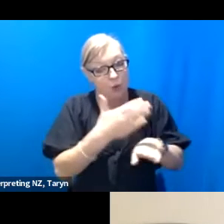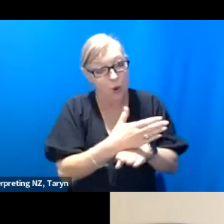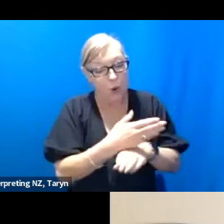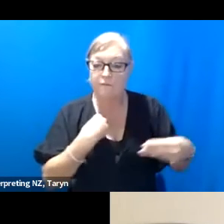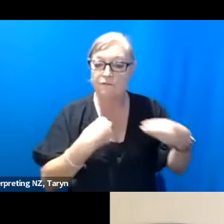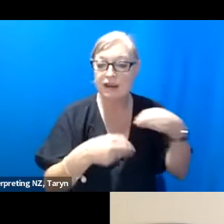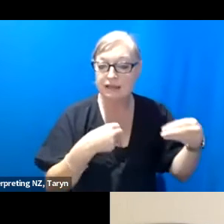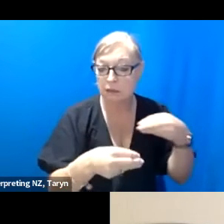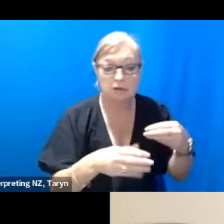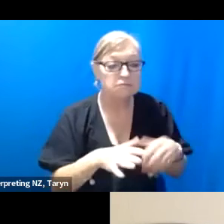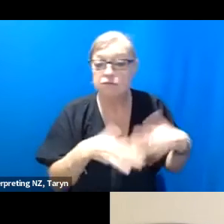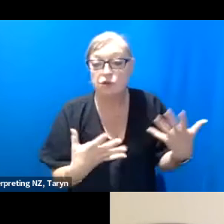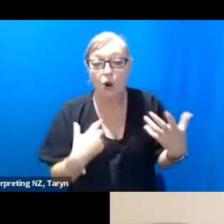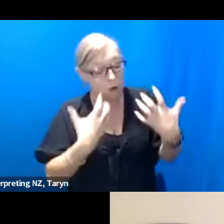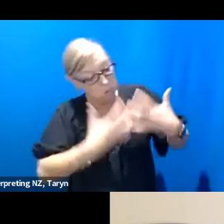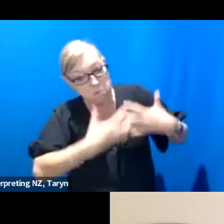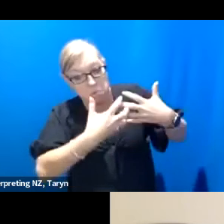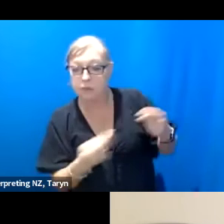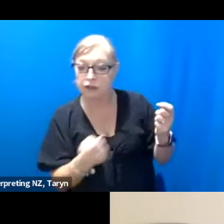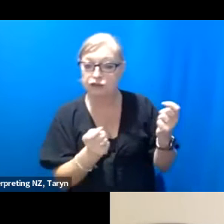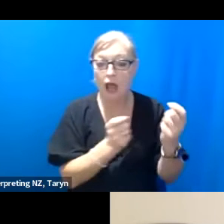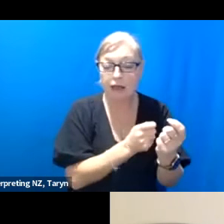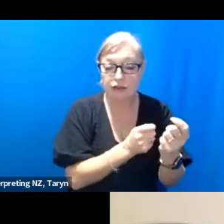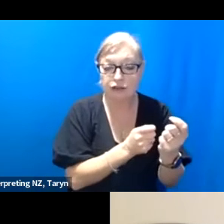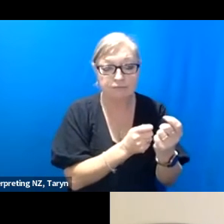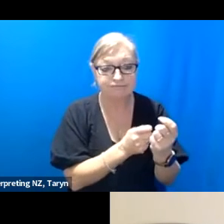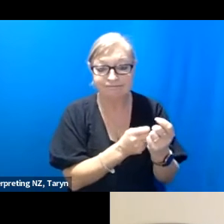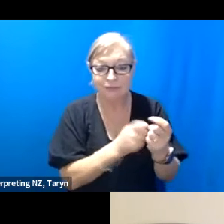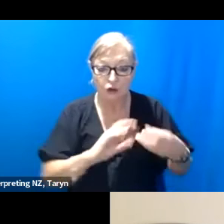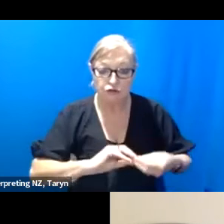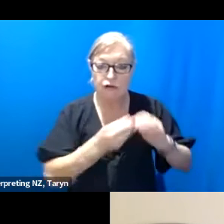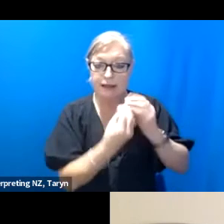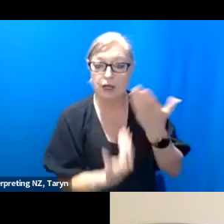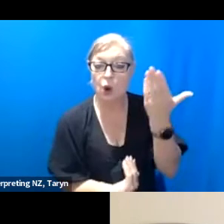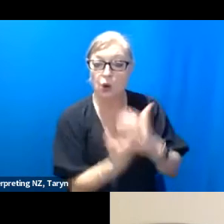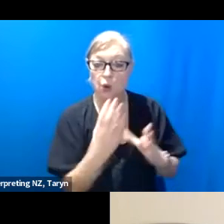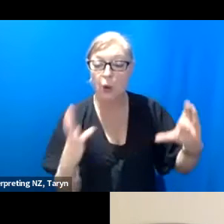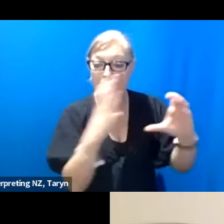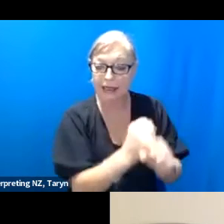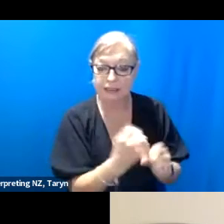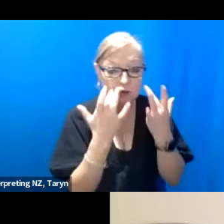how to change the pace and we made an entirely new ending to the show, which I thought was impossible